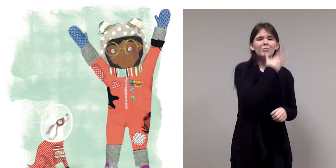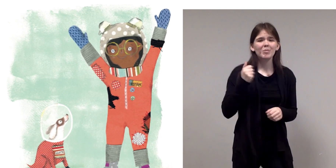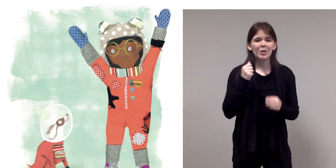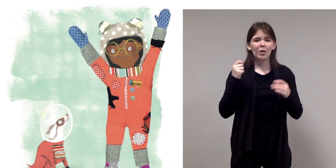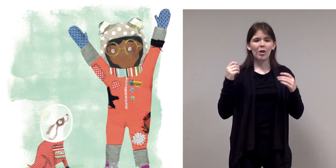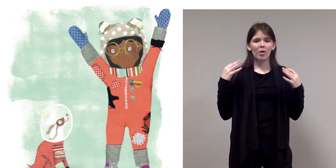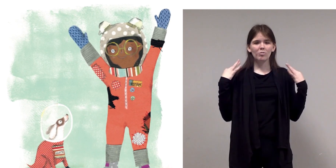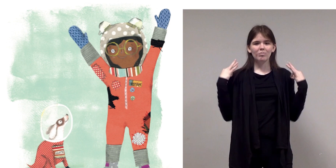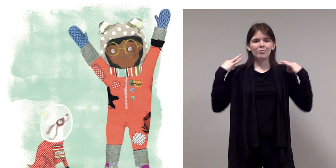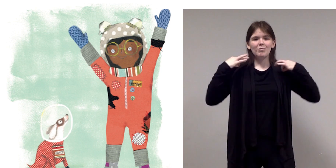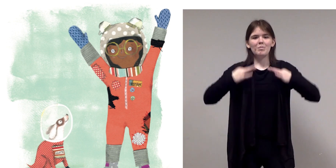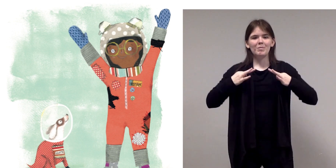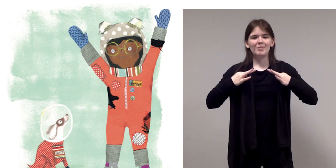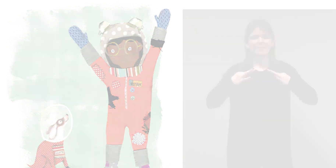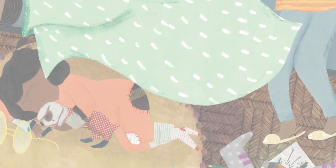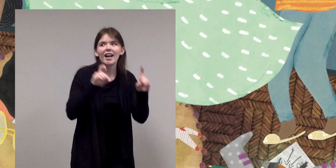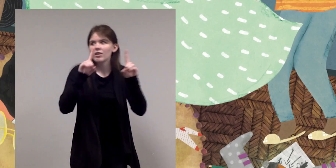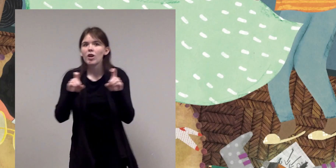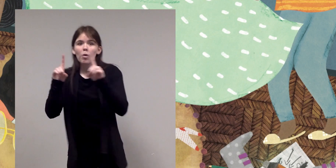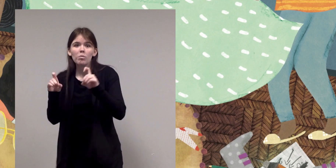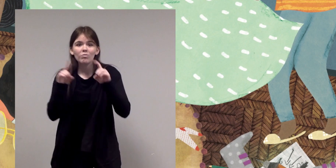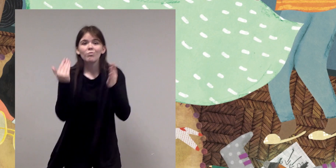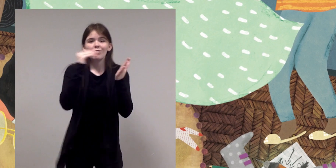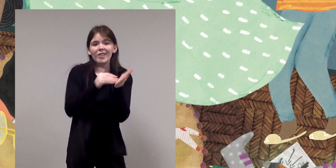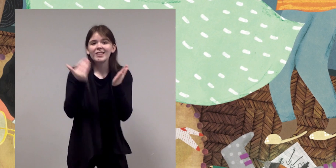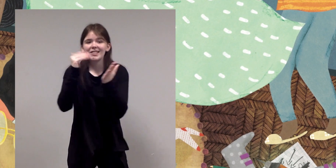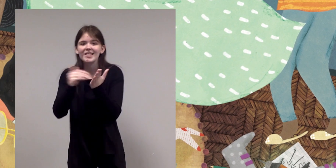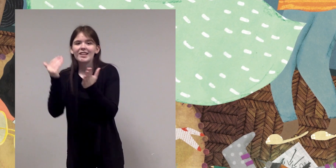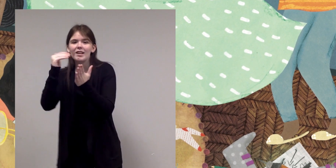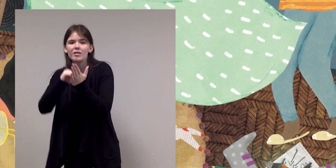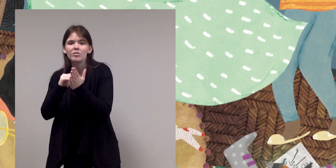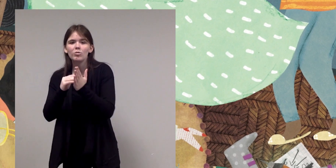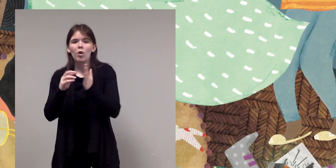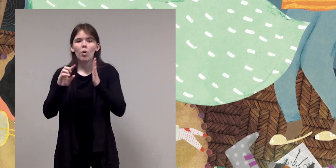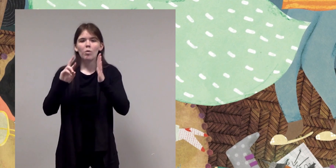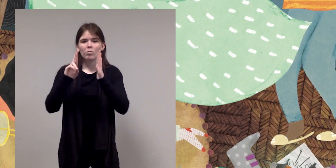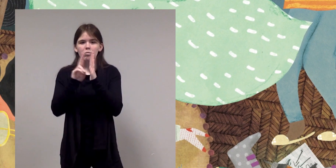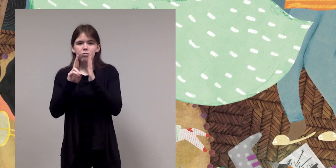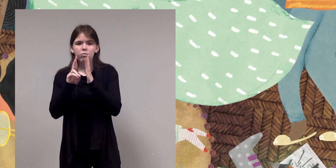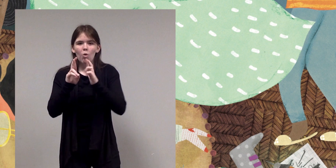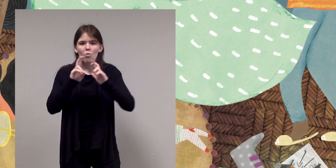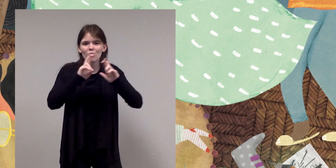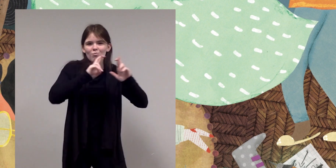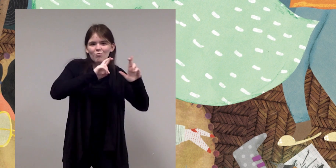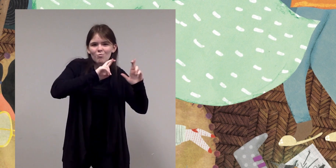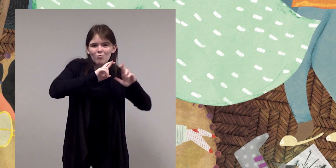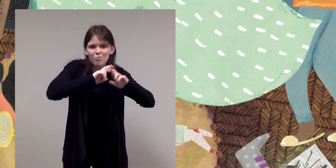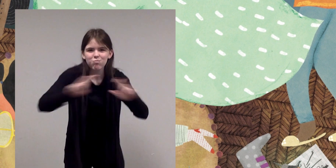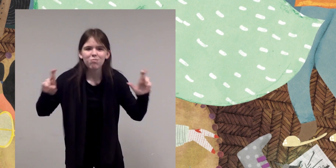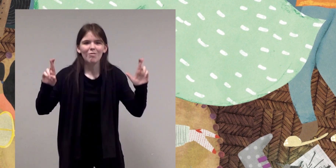After many tests, the spacecraft finally ready to launch....